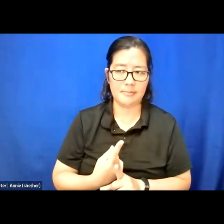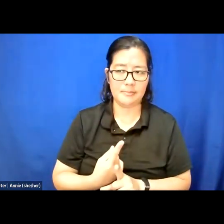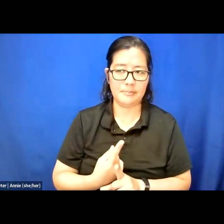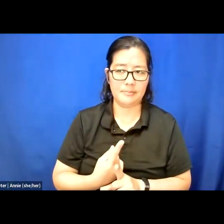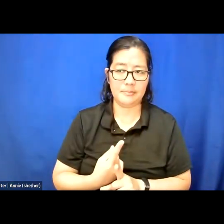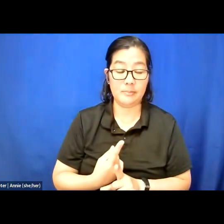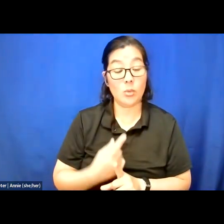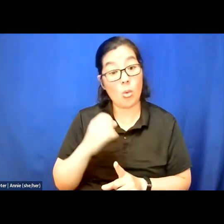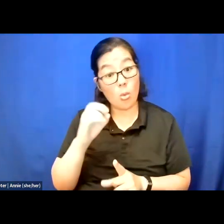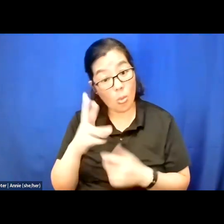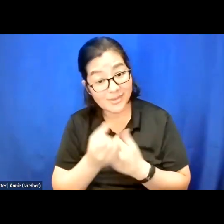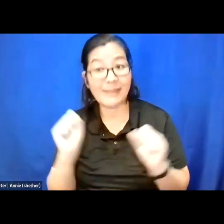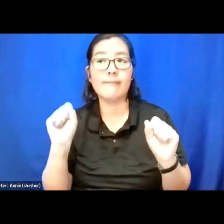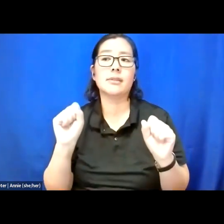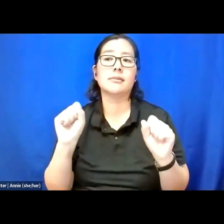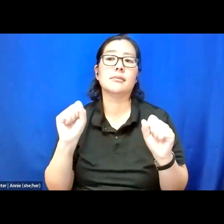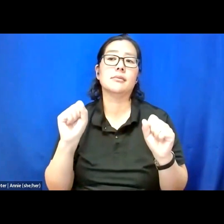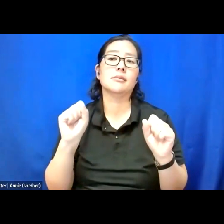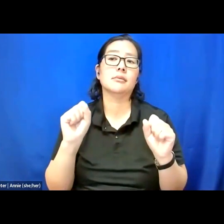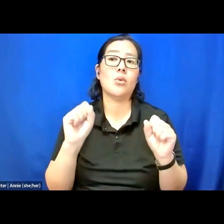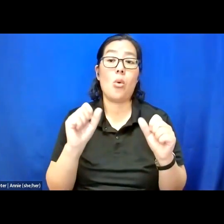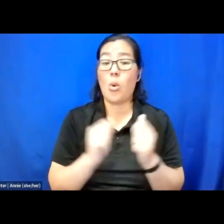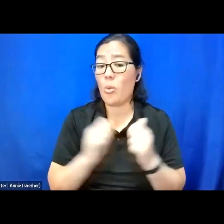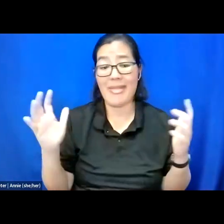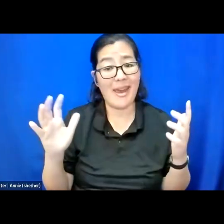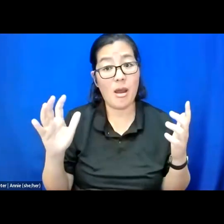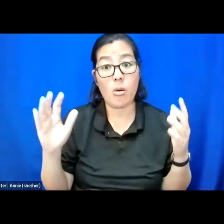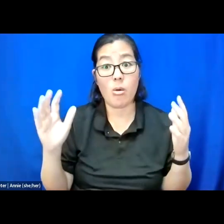or safely or without more damage.